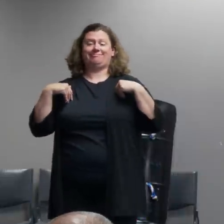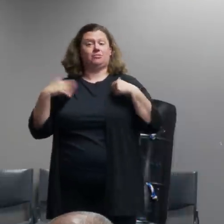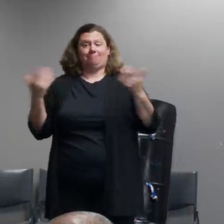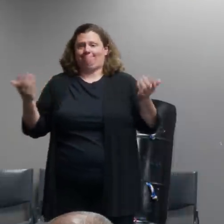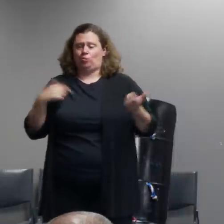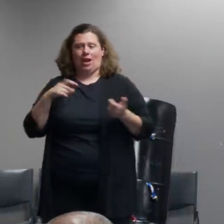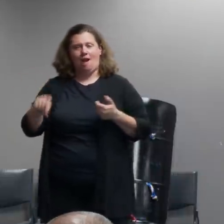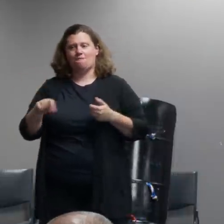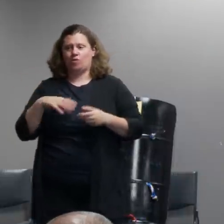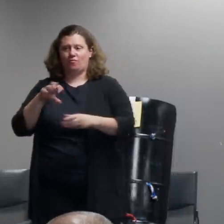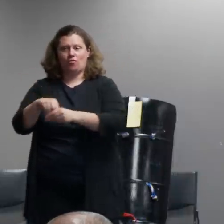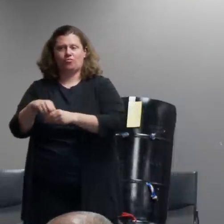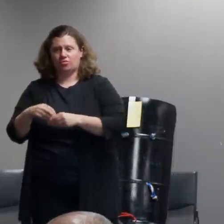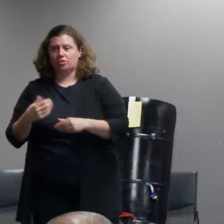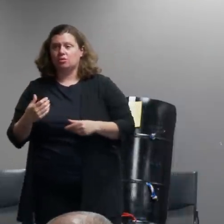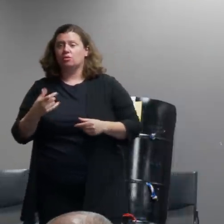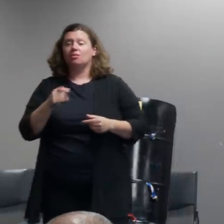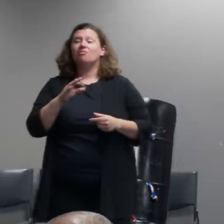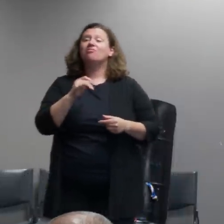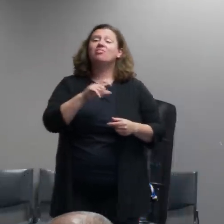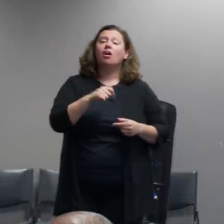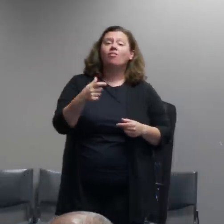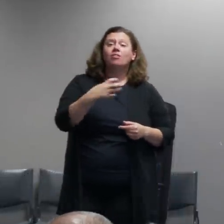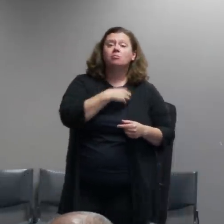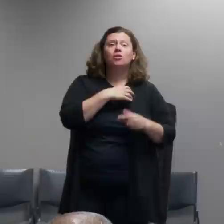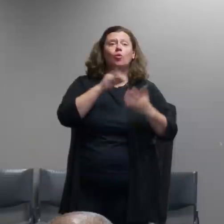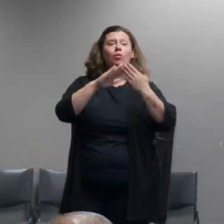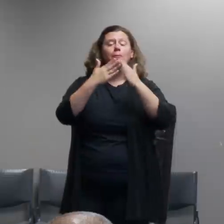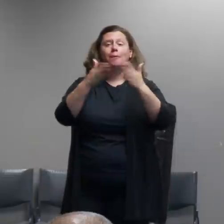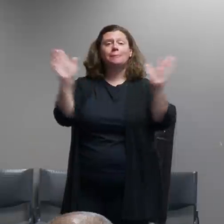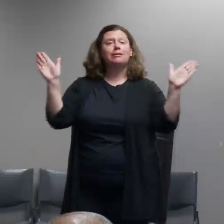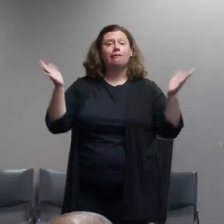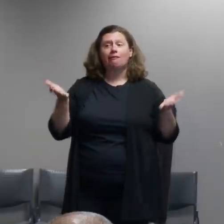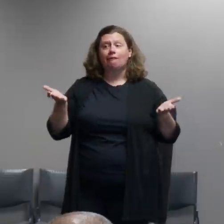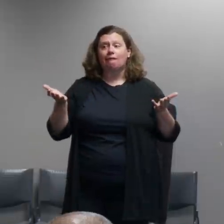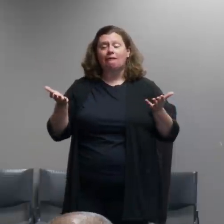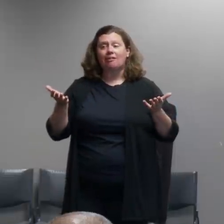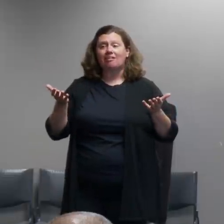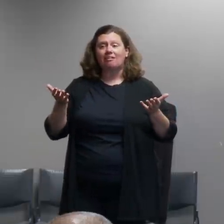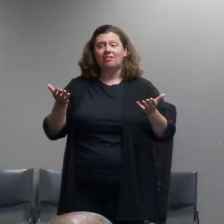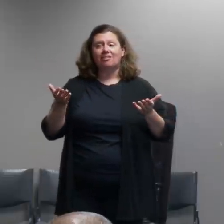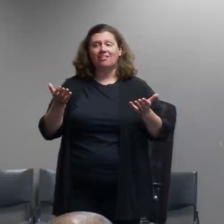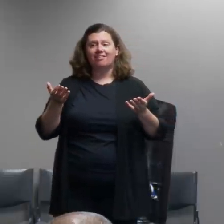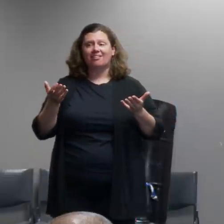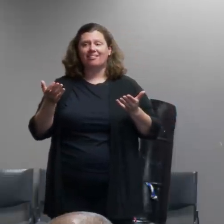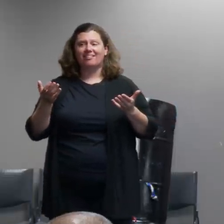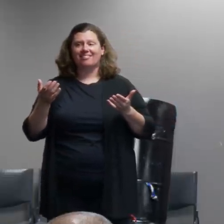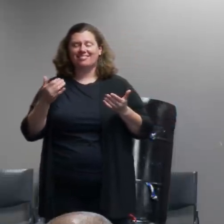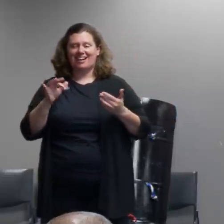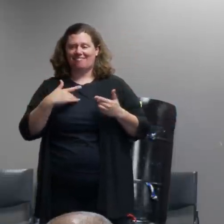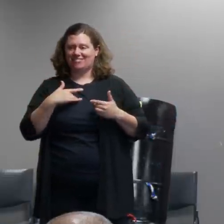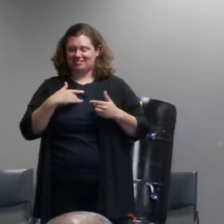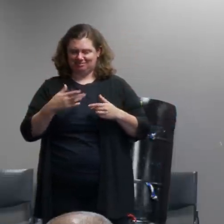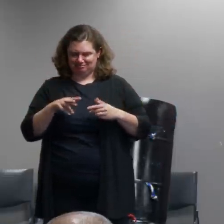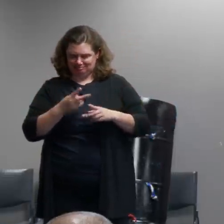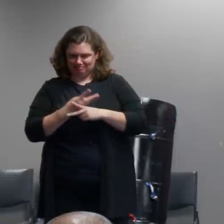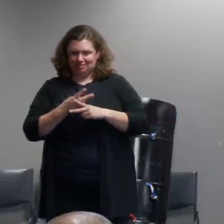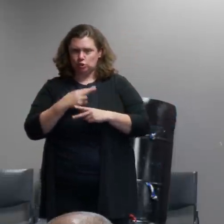officers so things that we look for what's the level of that risk and it's not a check the box kind of assessment it is